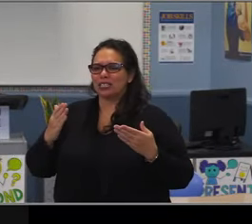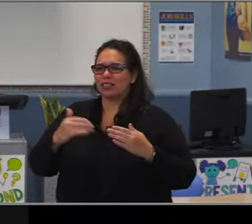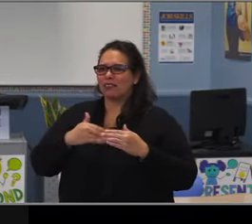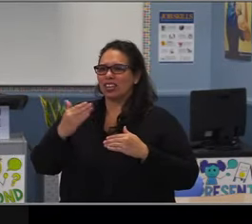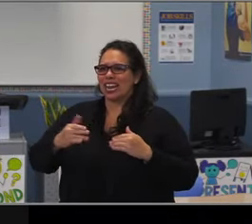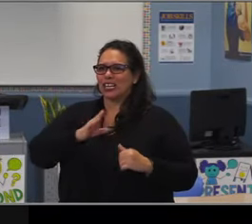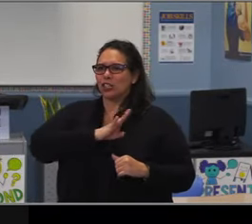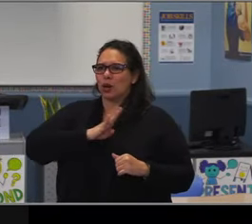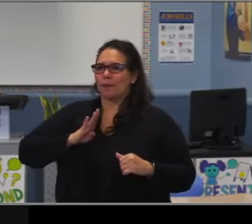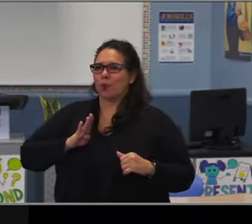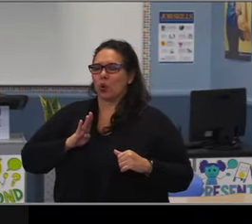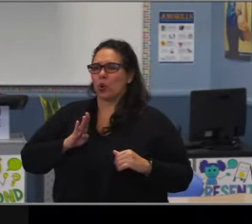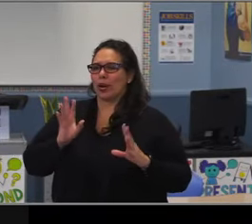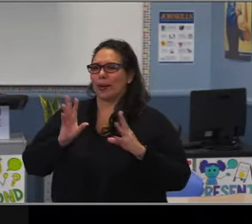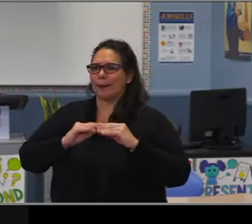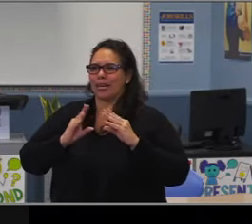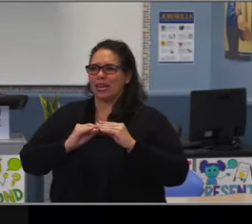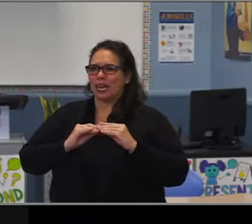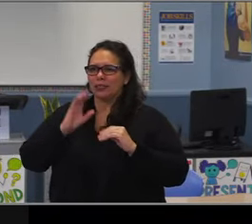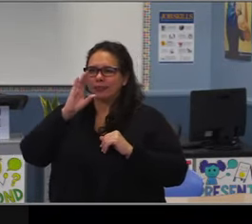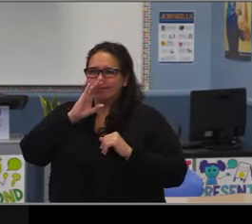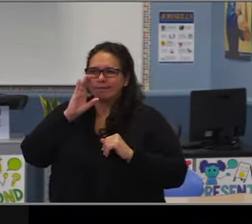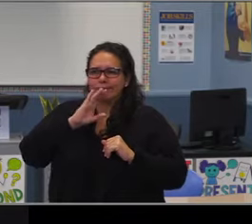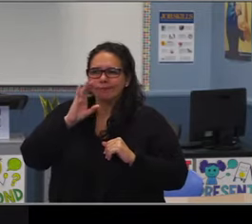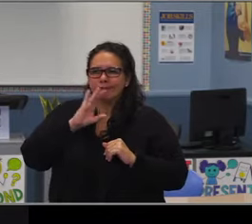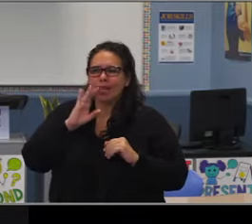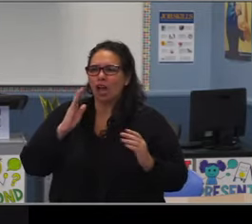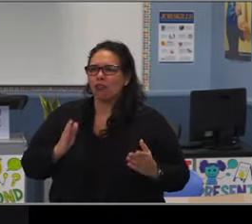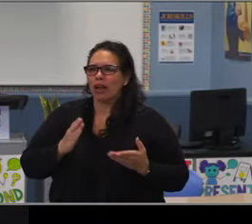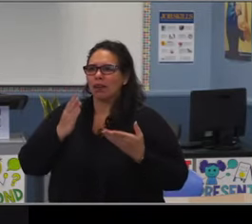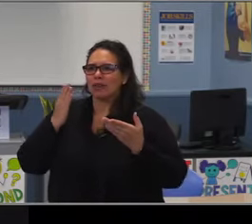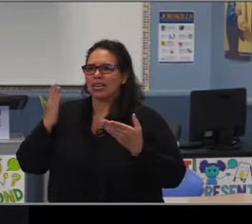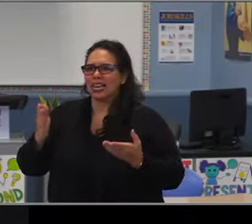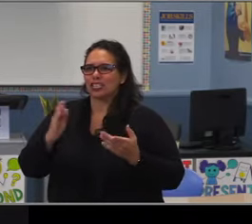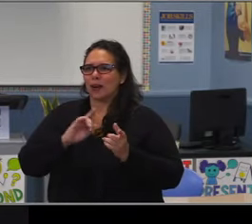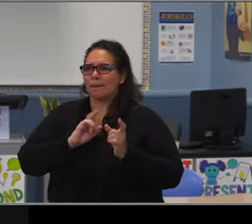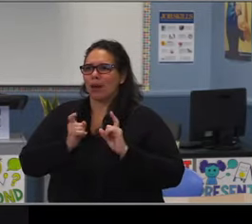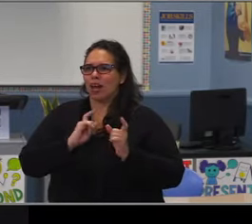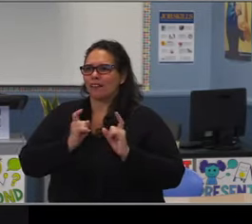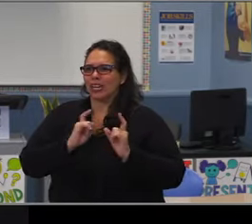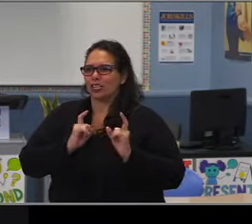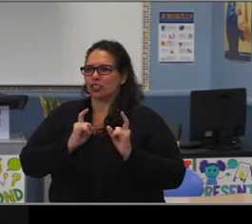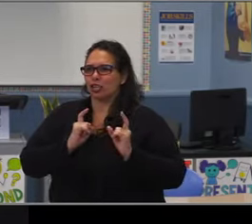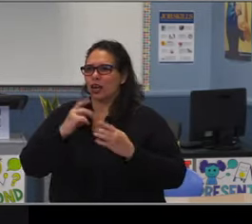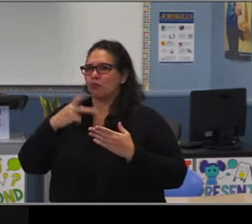Many of them consider our K-8 schools as an alternative to that program.